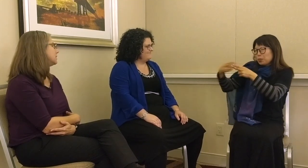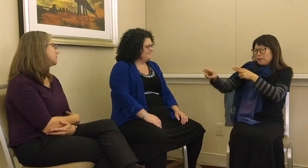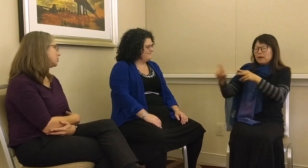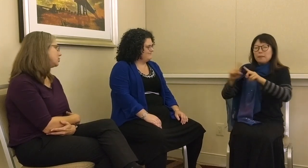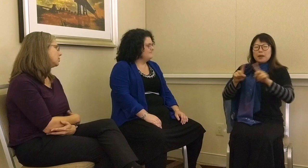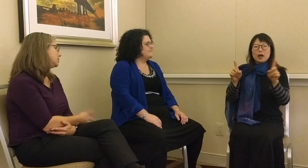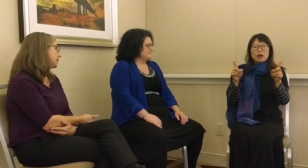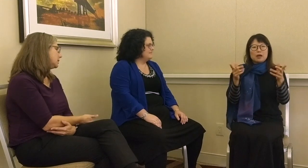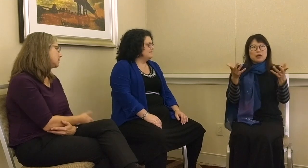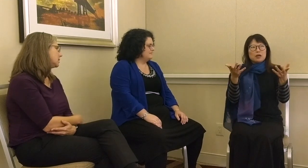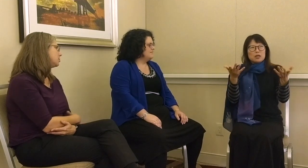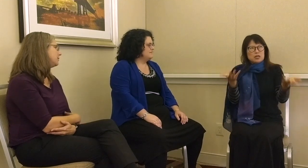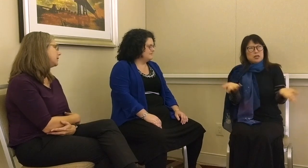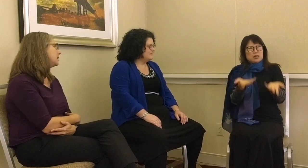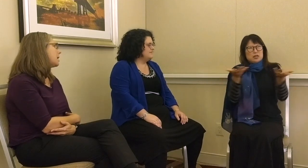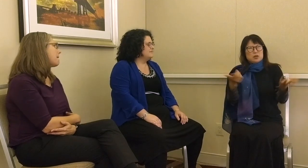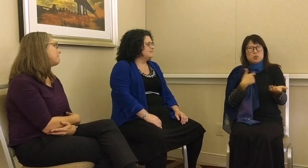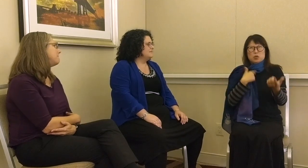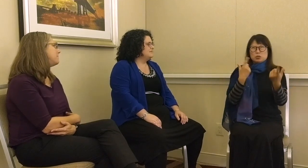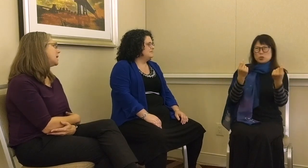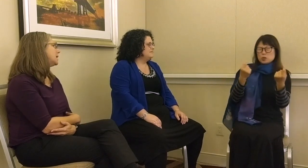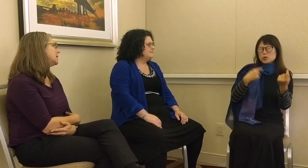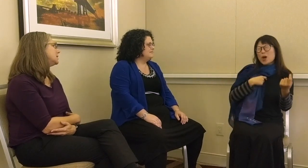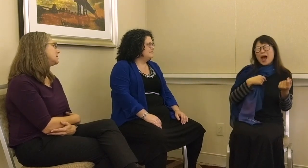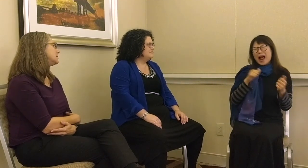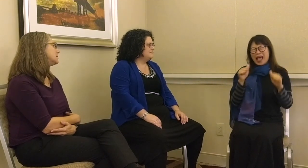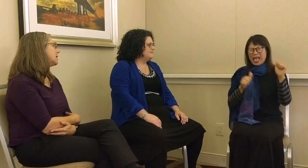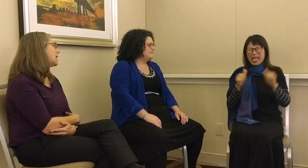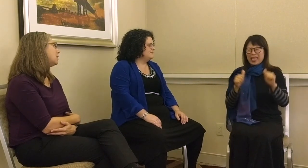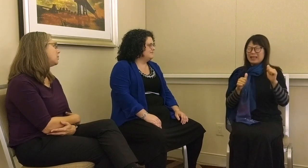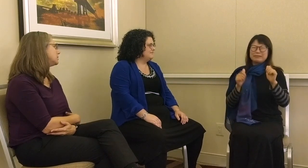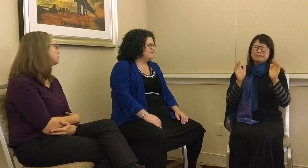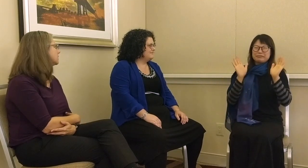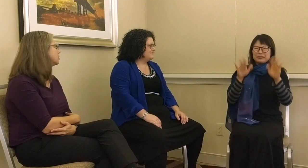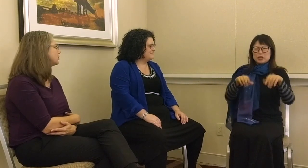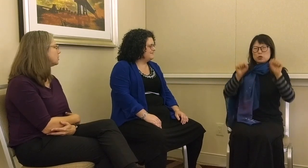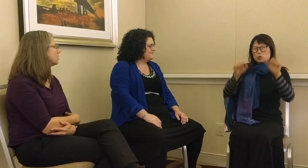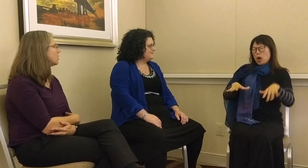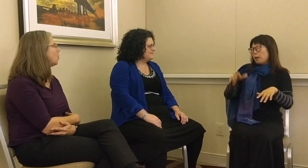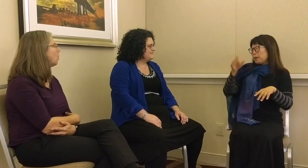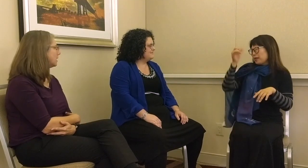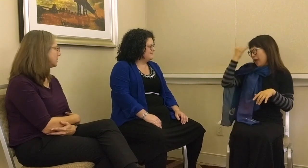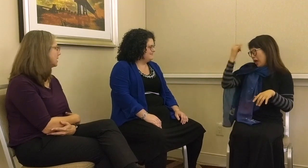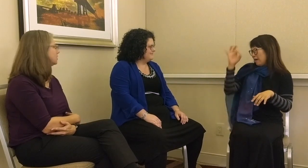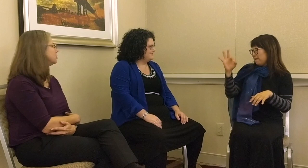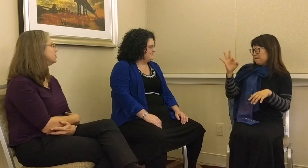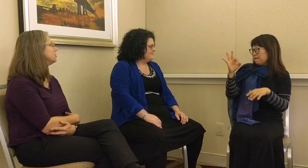literature, which I can discuss briefly, but I wasn’t really sure what I should do. I